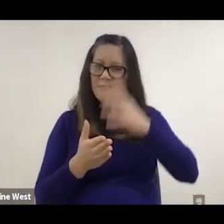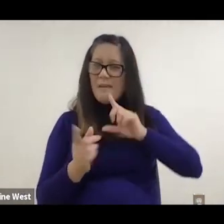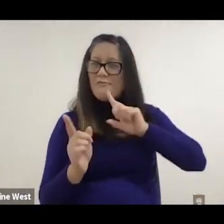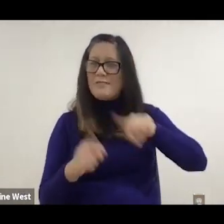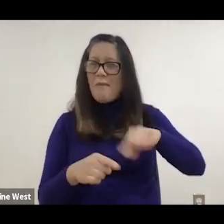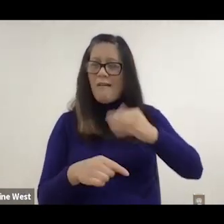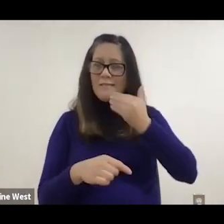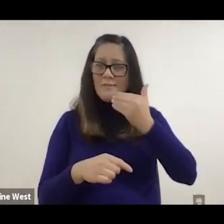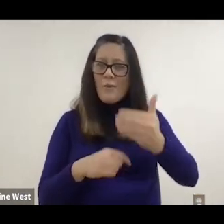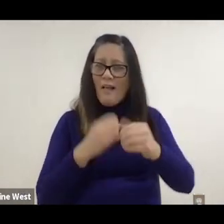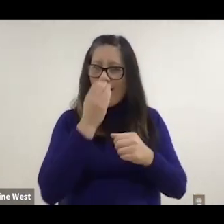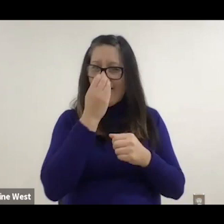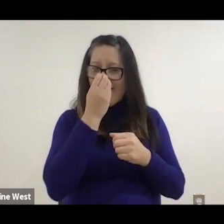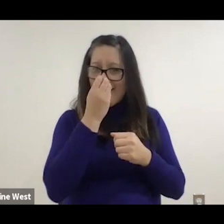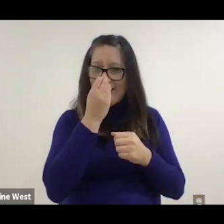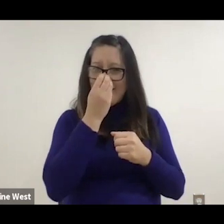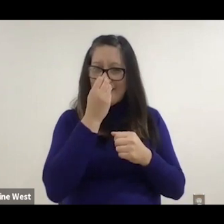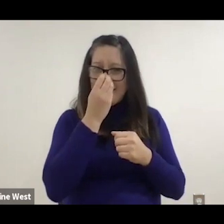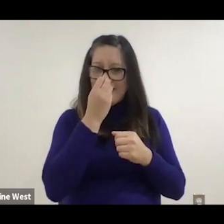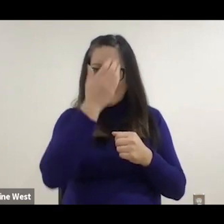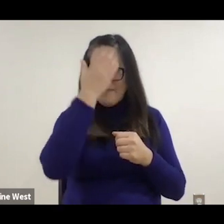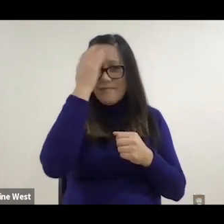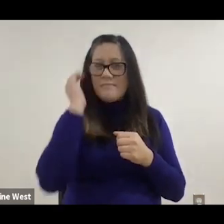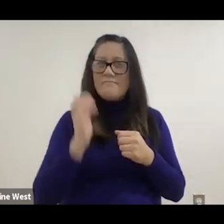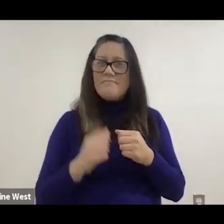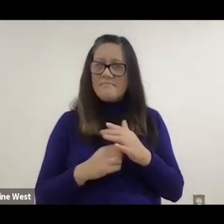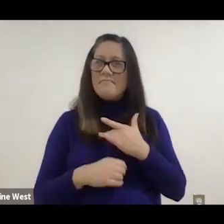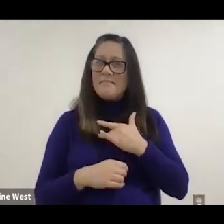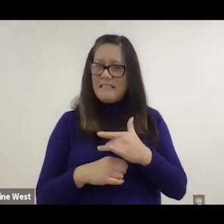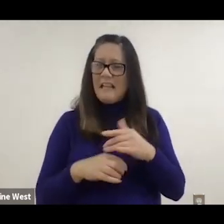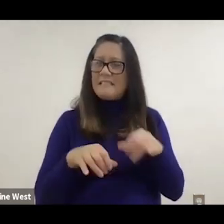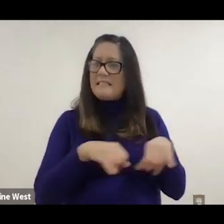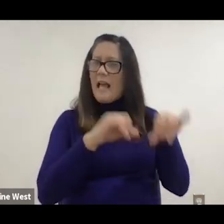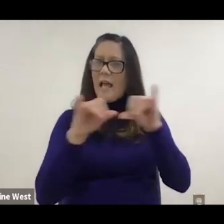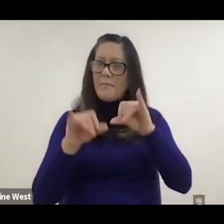and that was pretty much universal. Uniformly the response, well, they had.